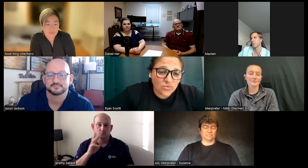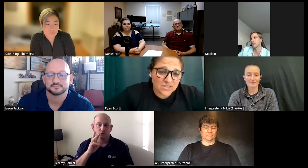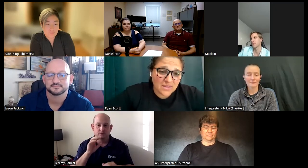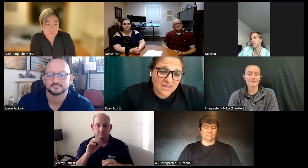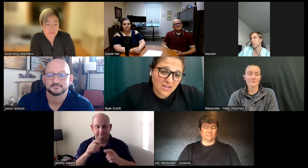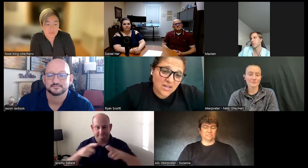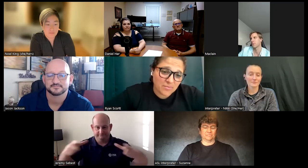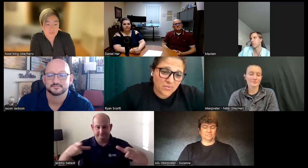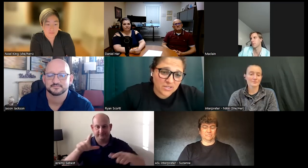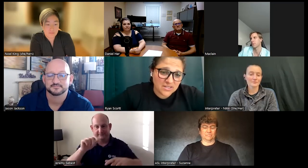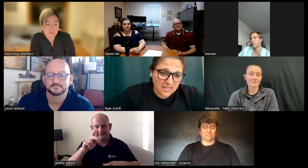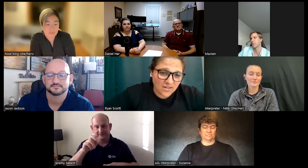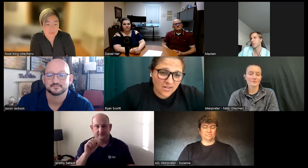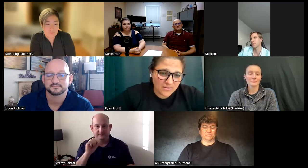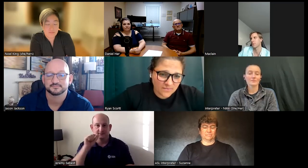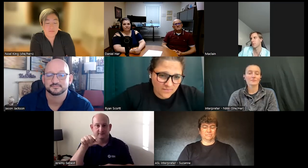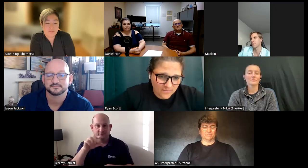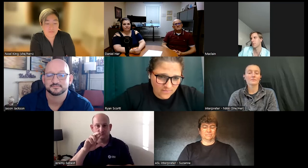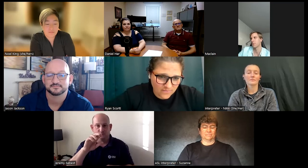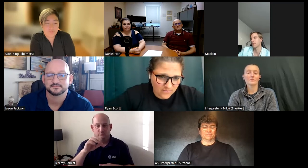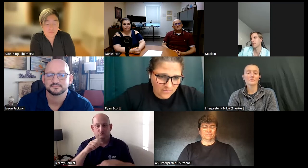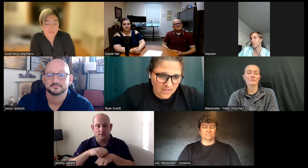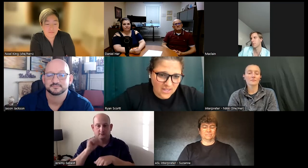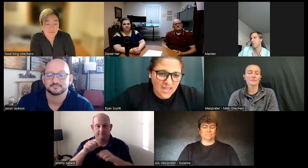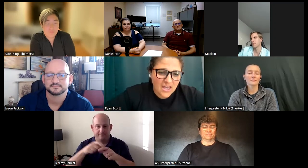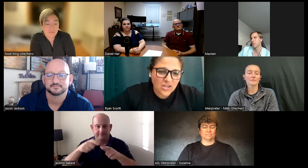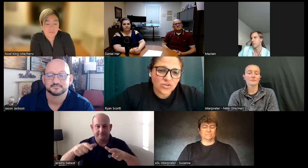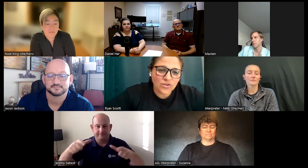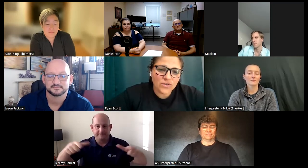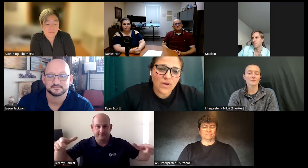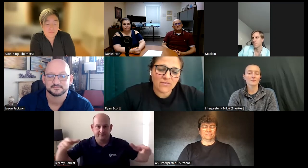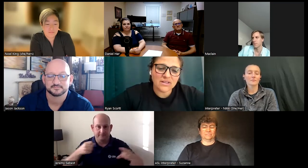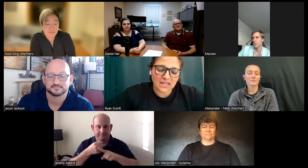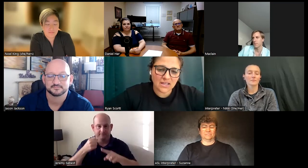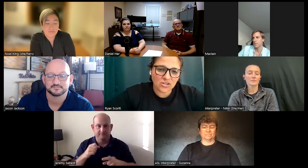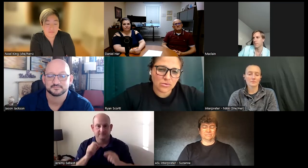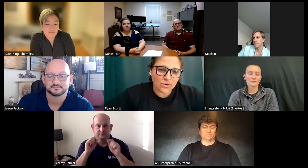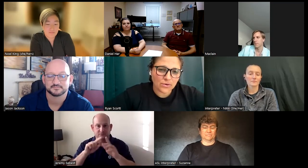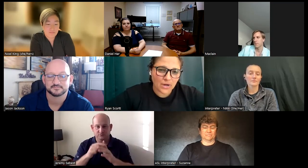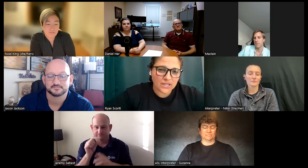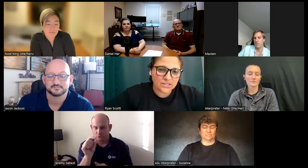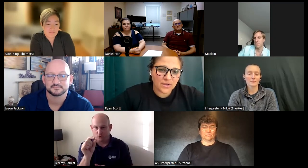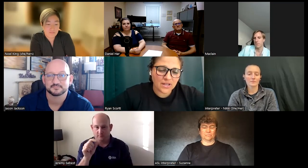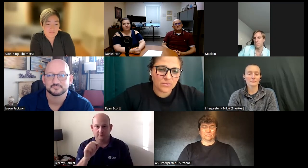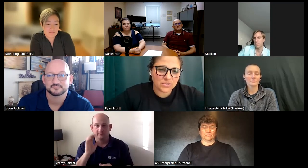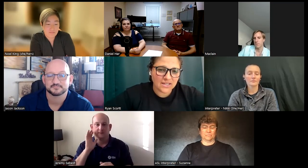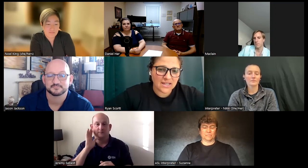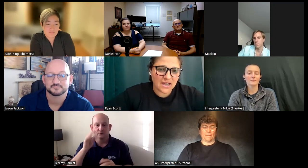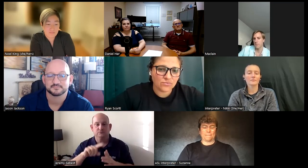or something that could happen worse later you know if you have a leak and you throw a rock into it it will send out